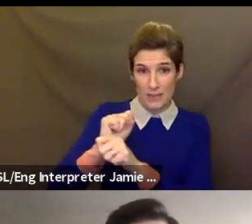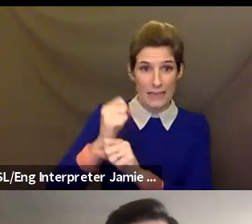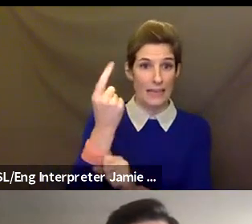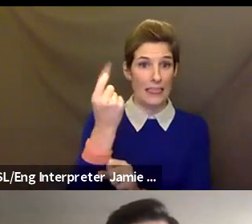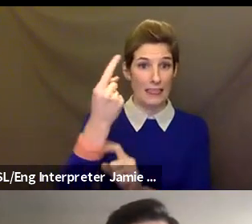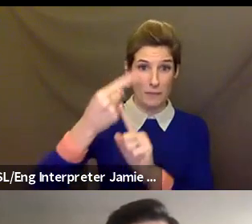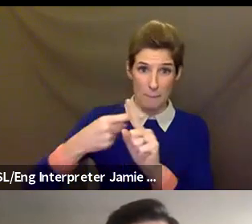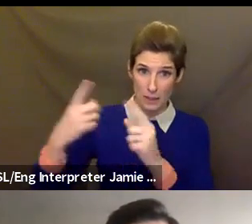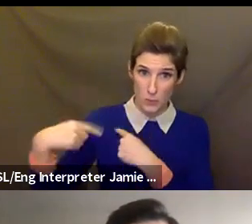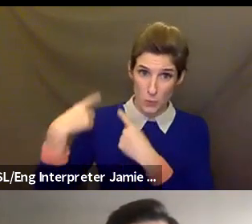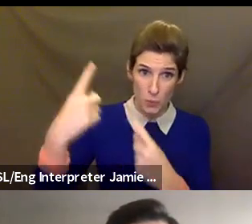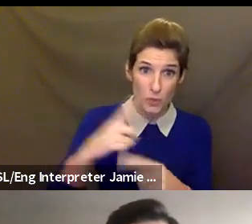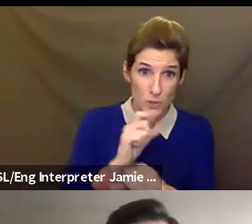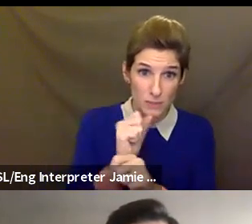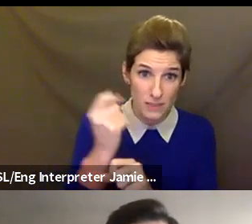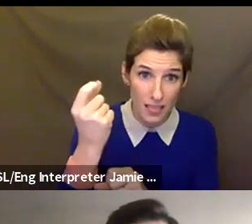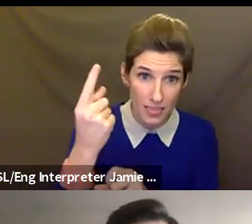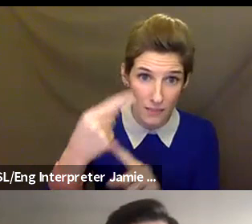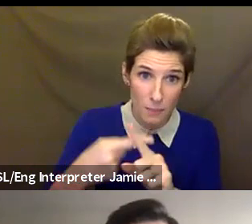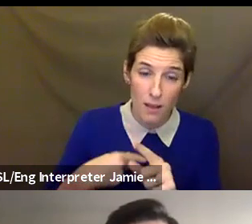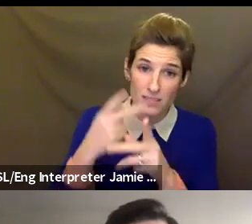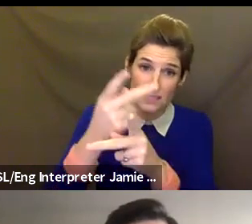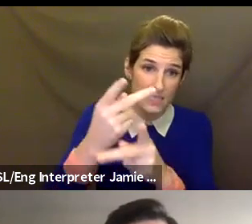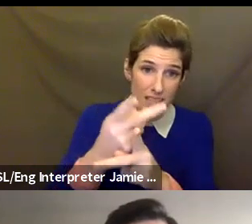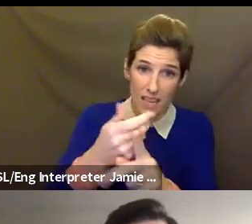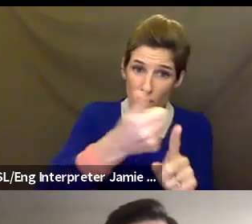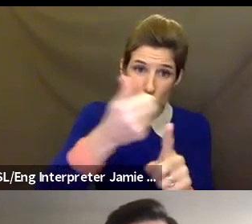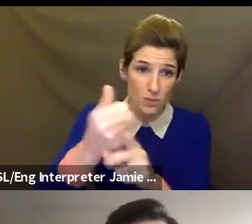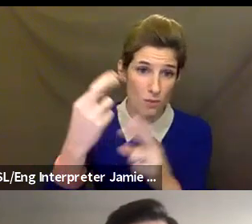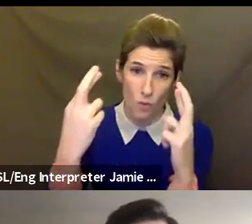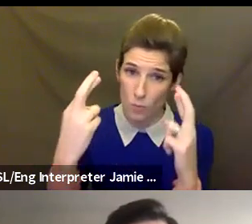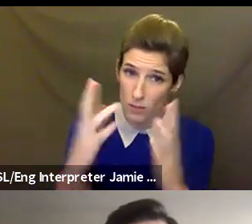months y'all, hope you're taking care every single day, to